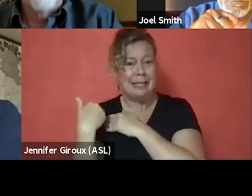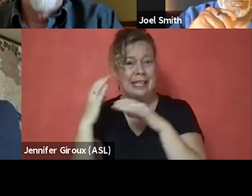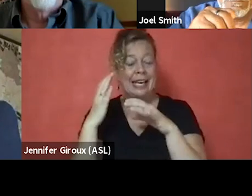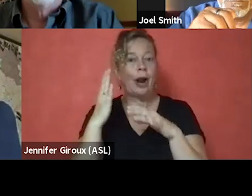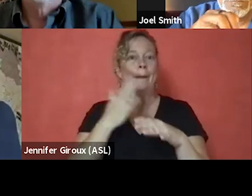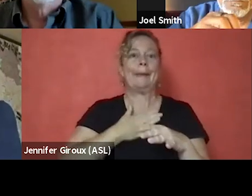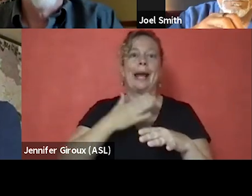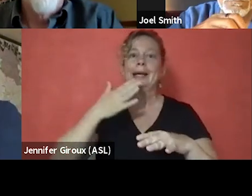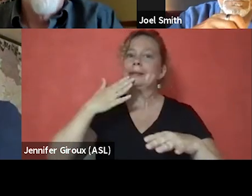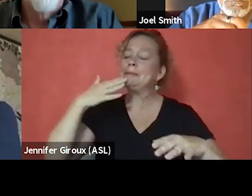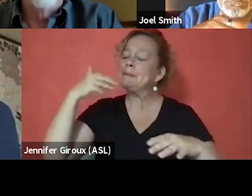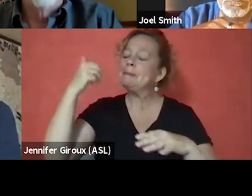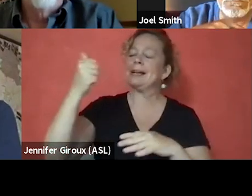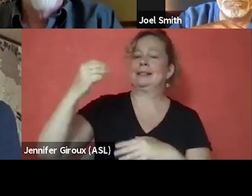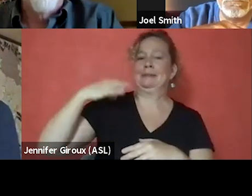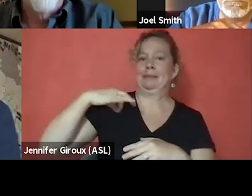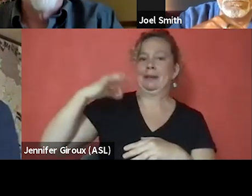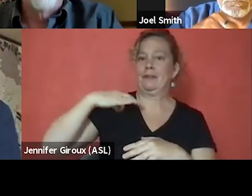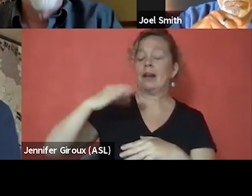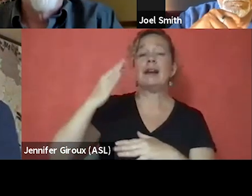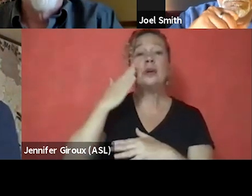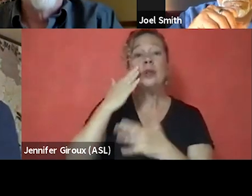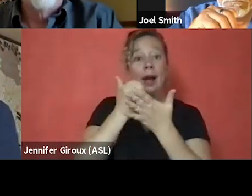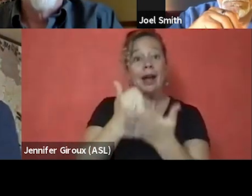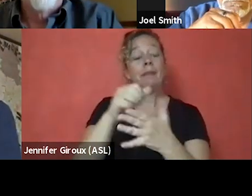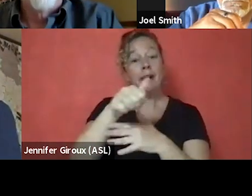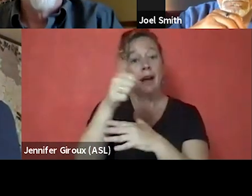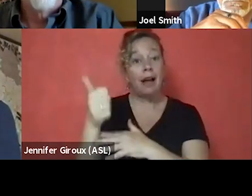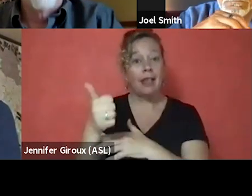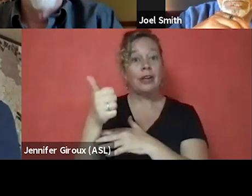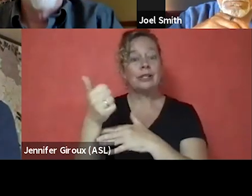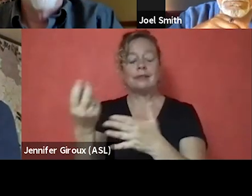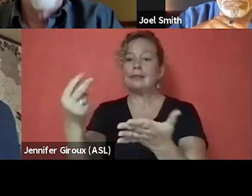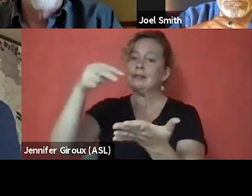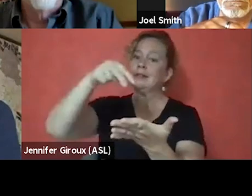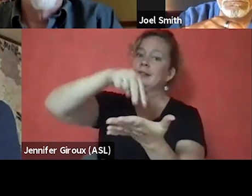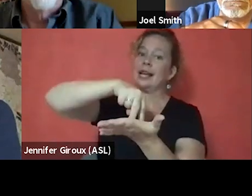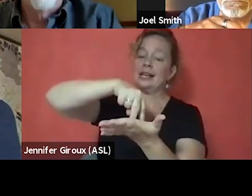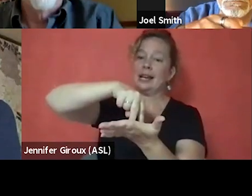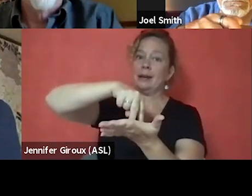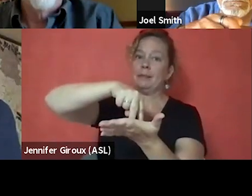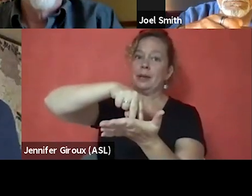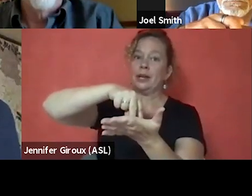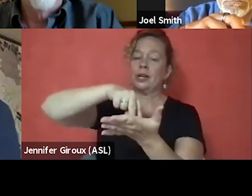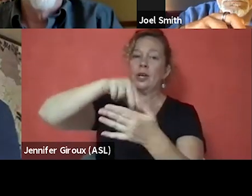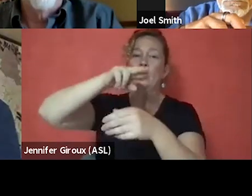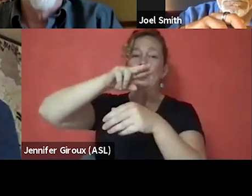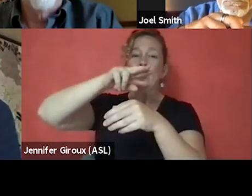And I know that they're helping others stand up, normalize these conditions,